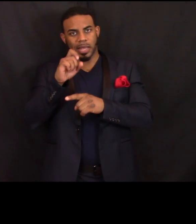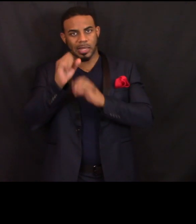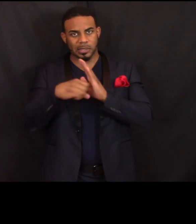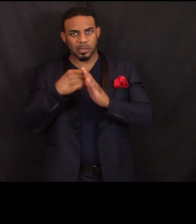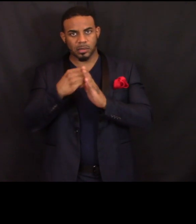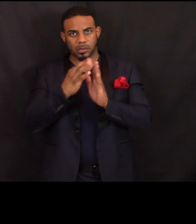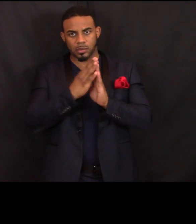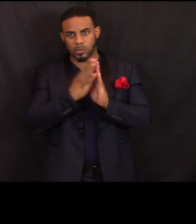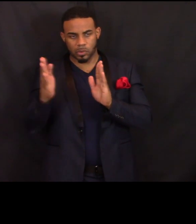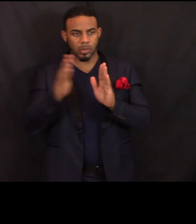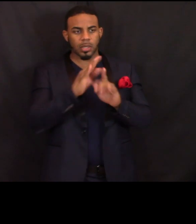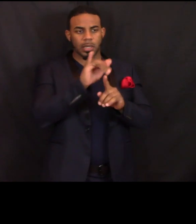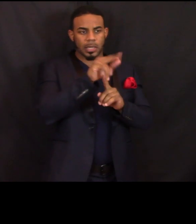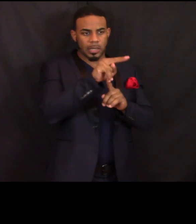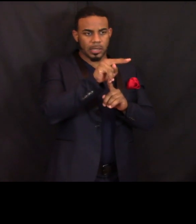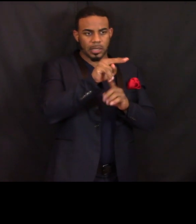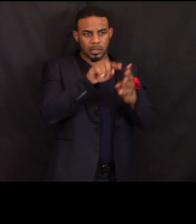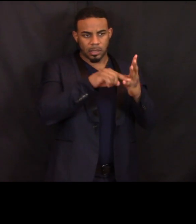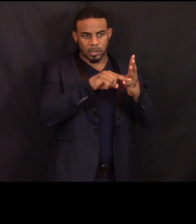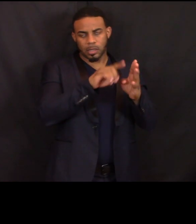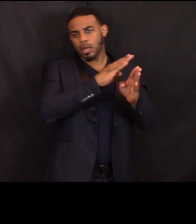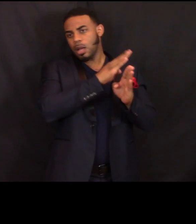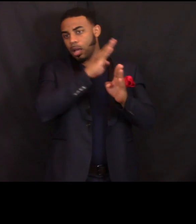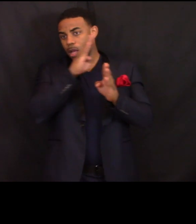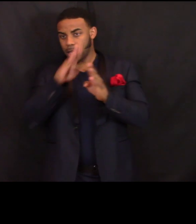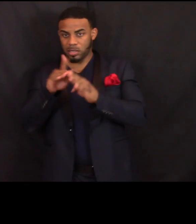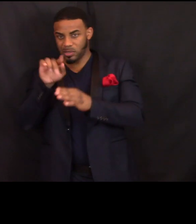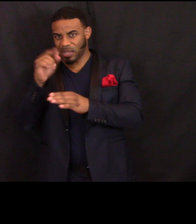You know, usually April 15th.